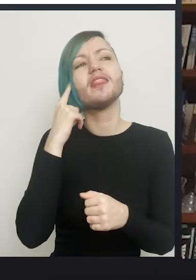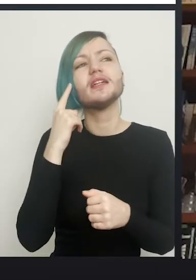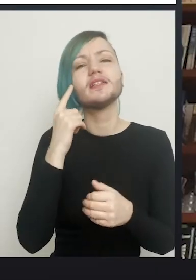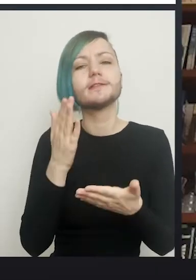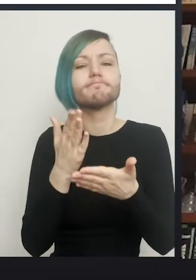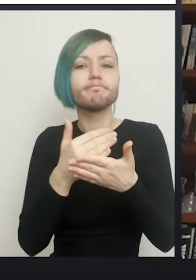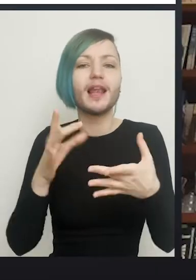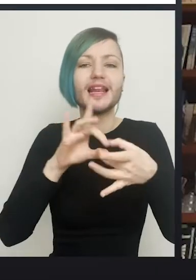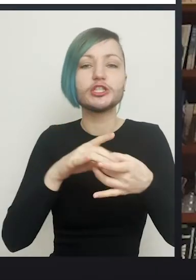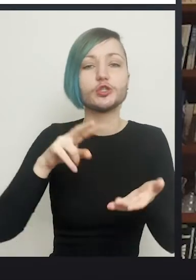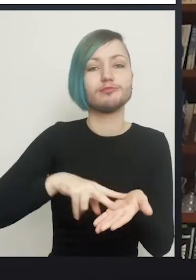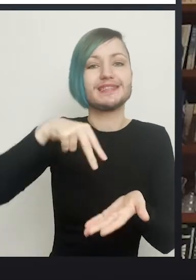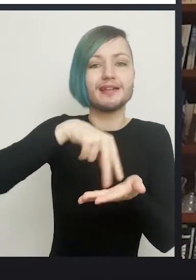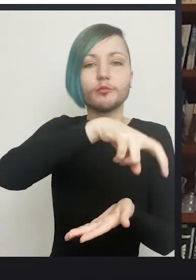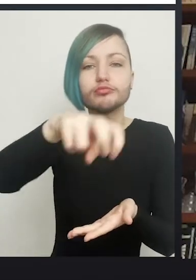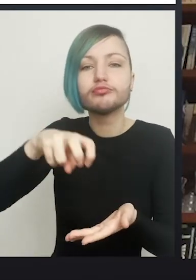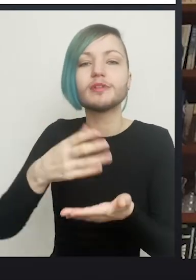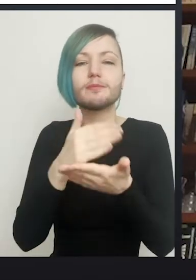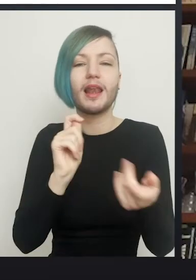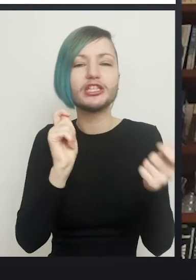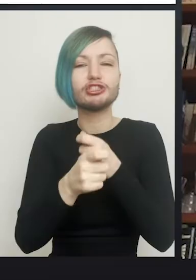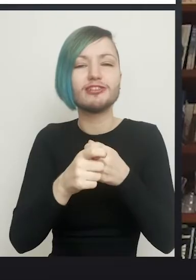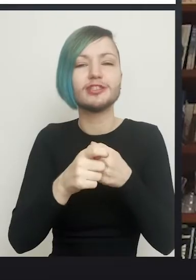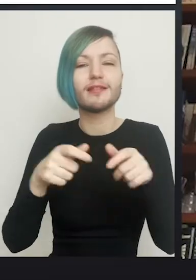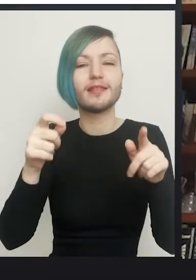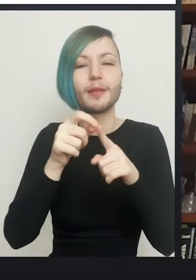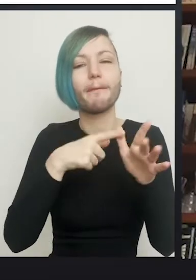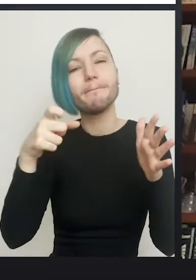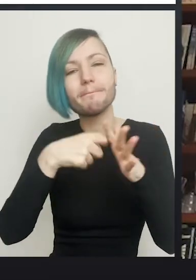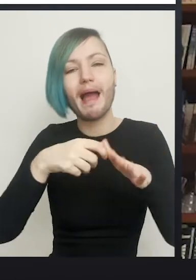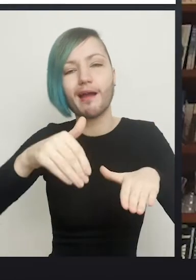partly changing the packing. There's all types of things that have,. I've probably gotten a